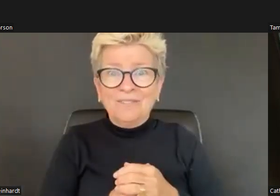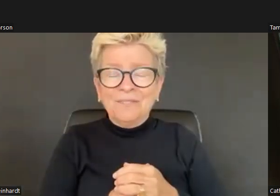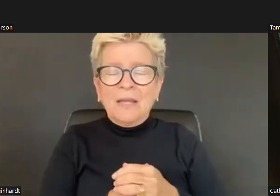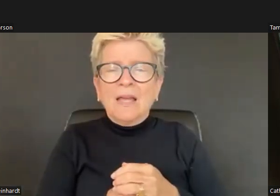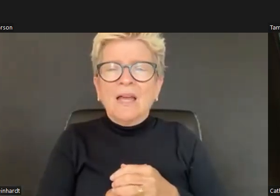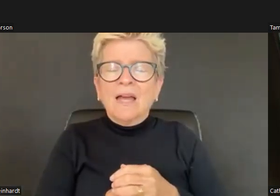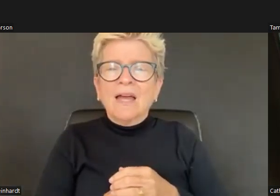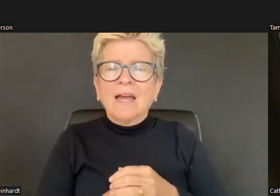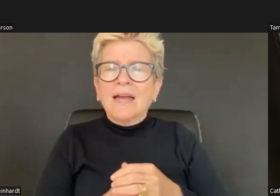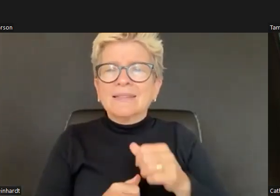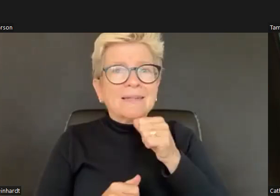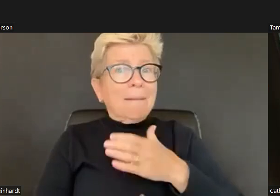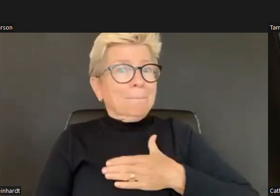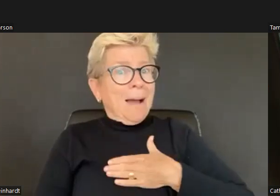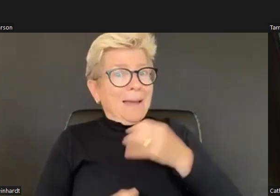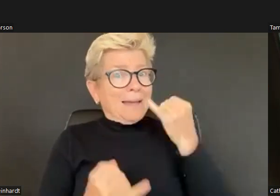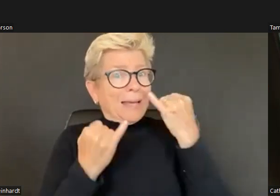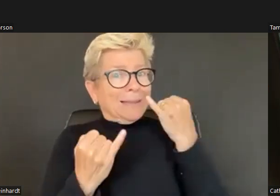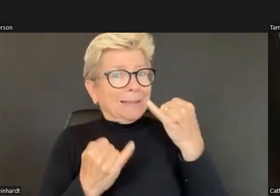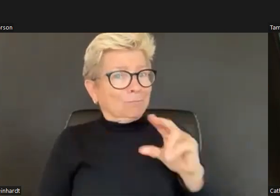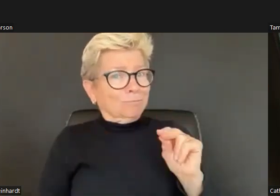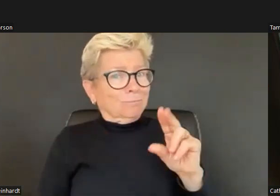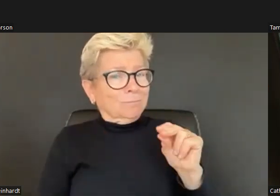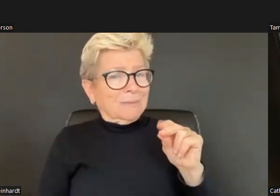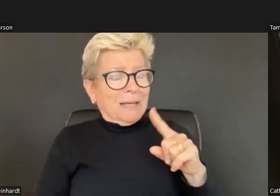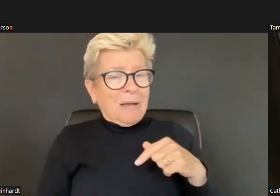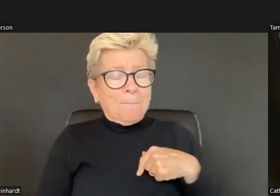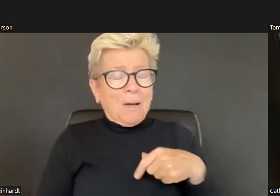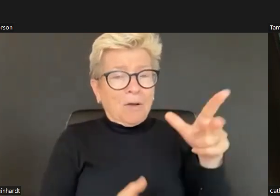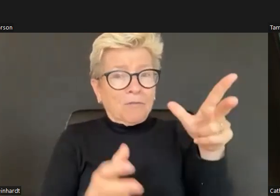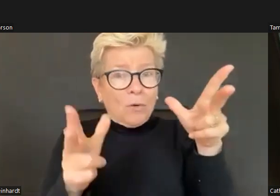So I recognize them when they come in and I recognize them when they leave. And I think that those opening and closing moments, those rituals. And so many, so many teachers do